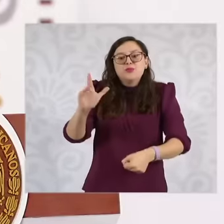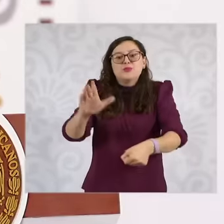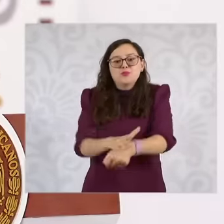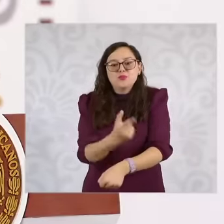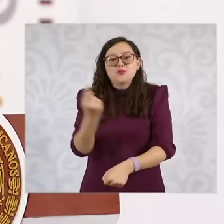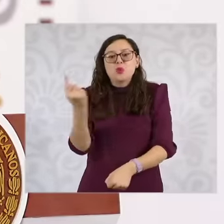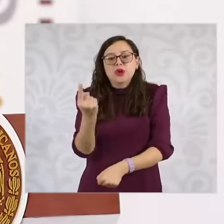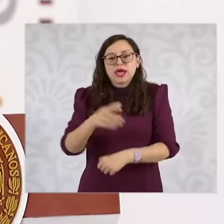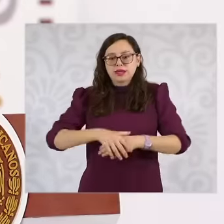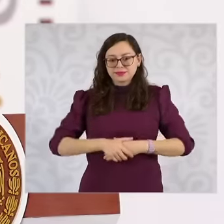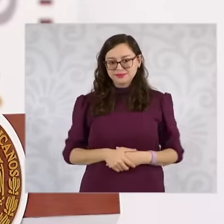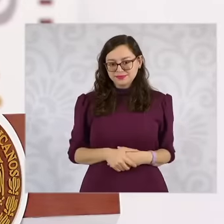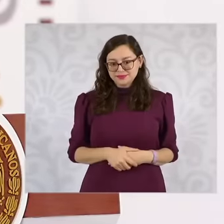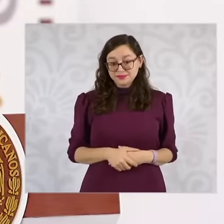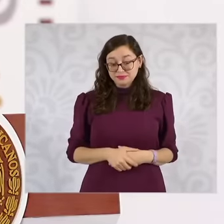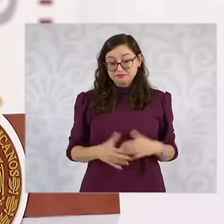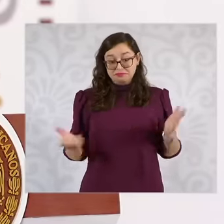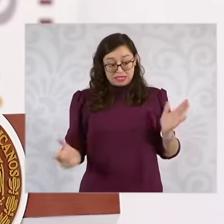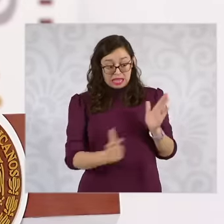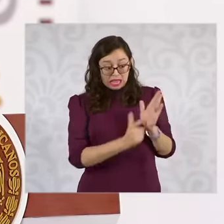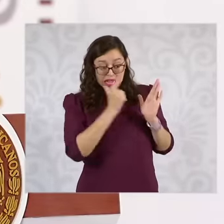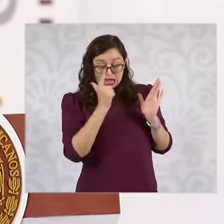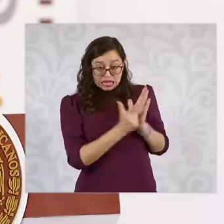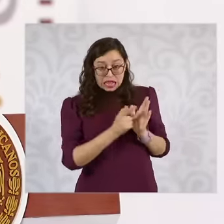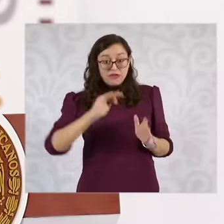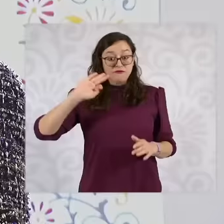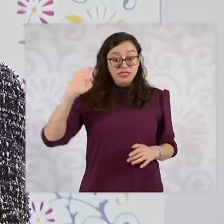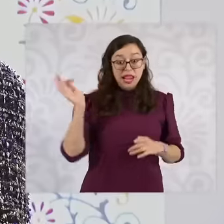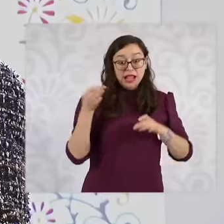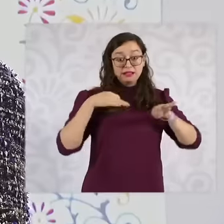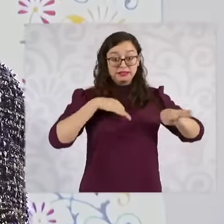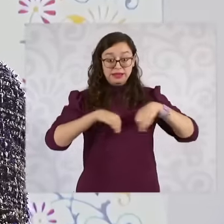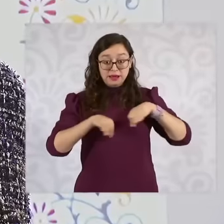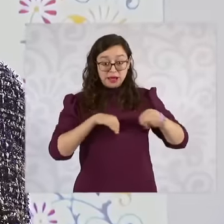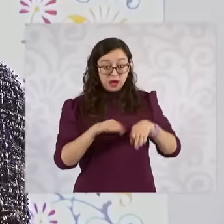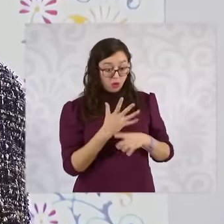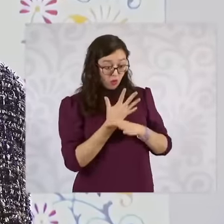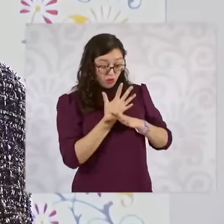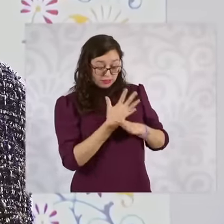on strike in accordance with the Federal Labor Law, you do not receive your salaries,